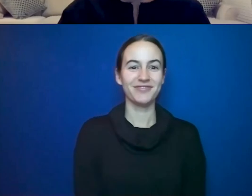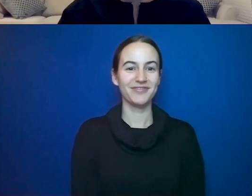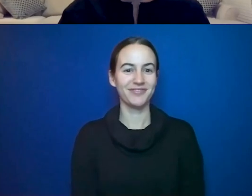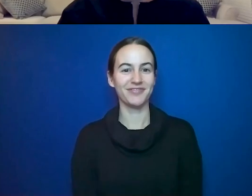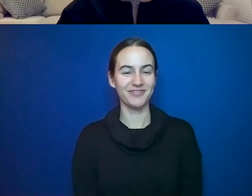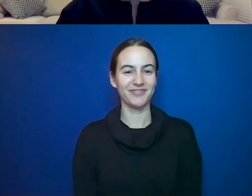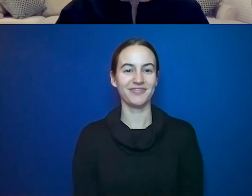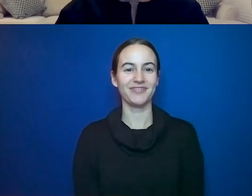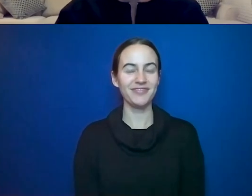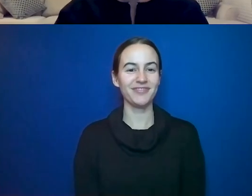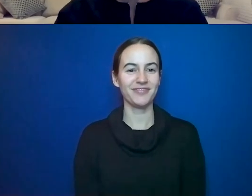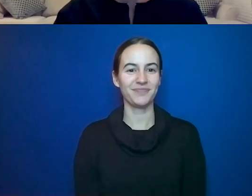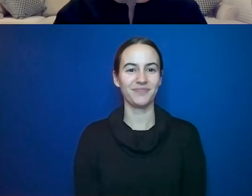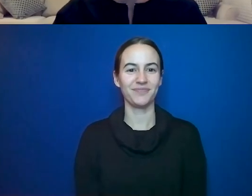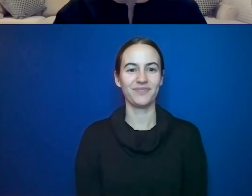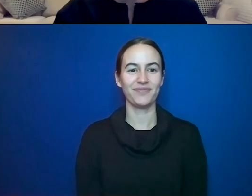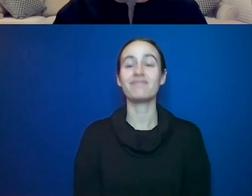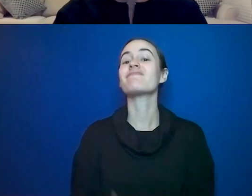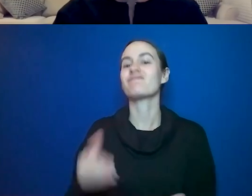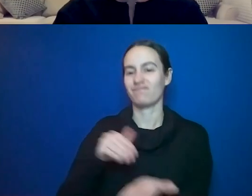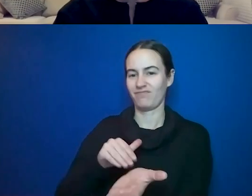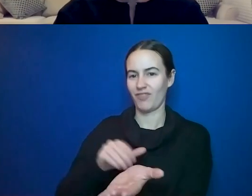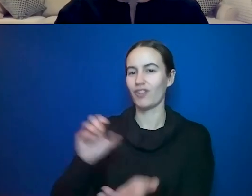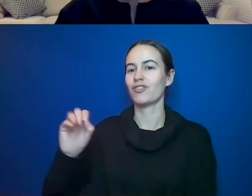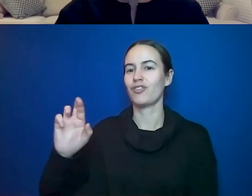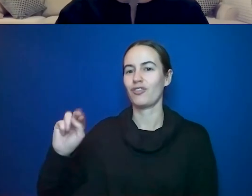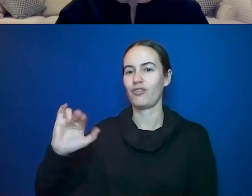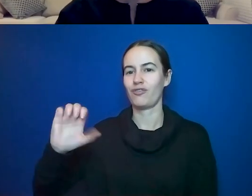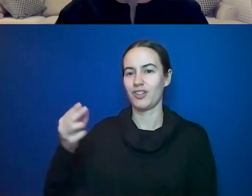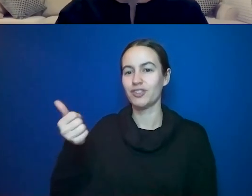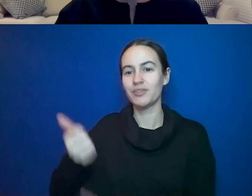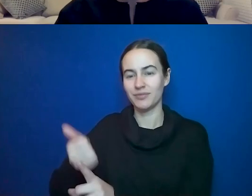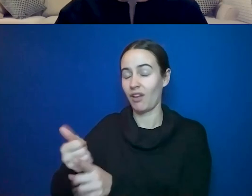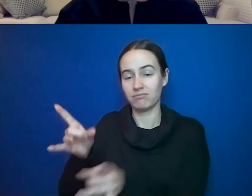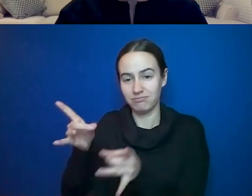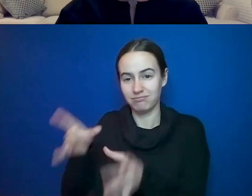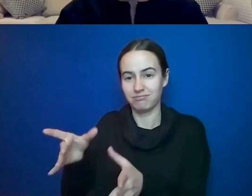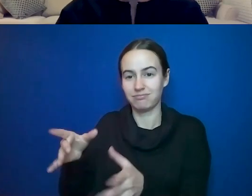Dr. orRISH hates that KETO. Gods